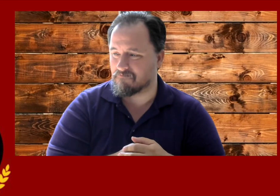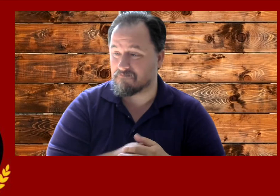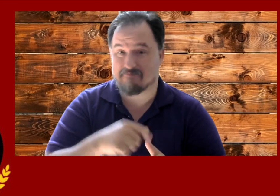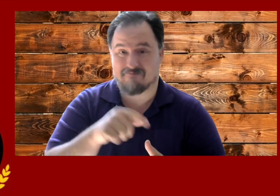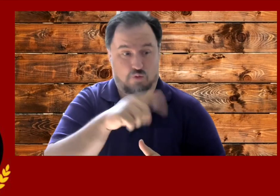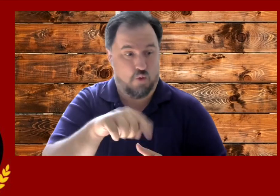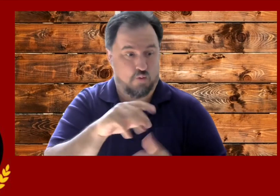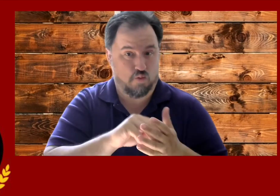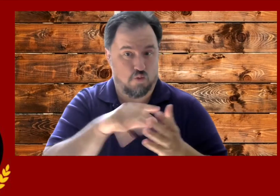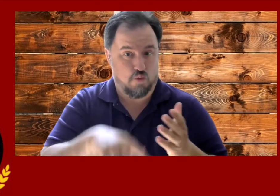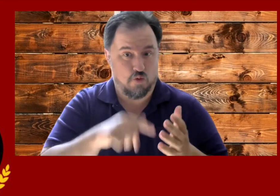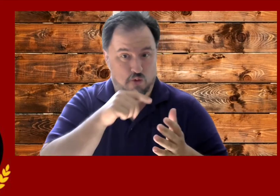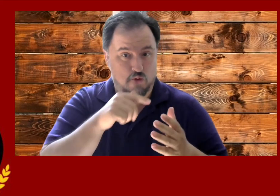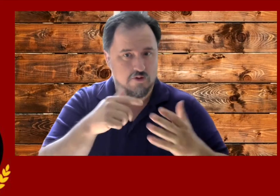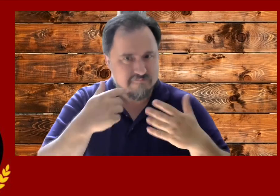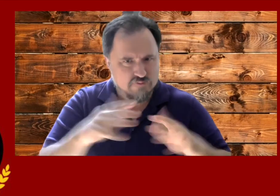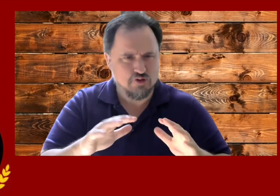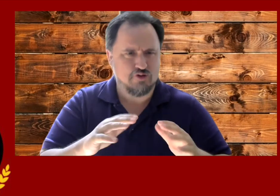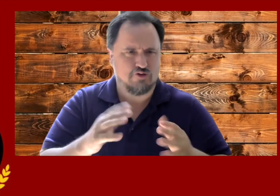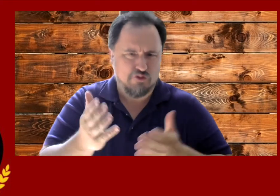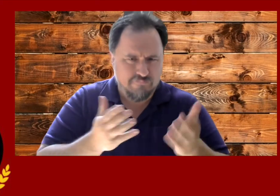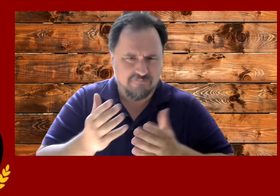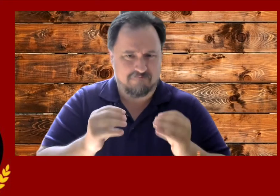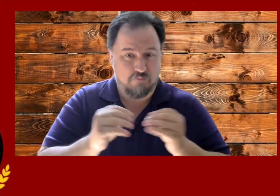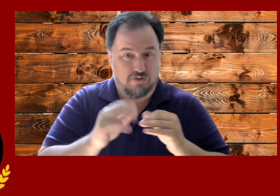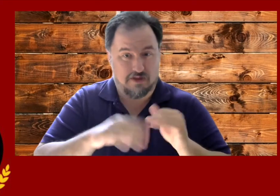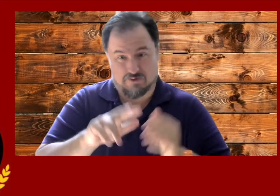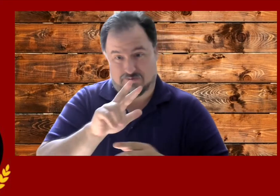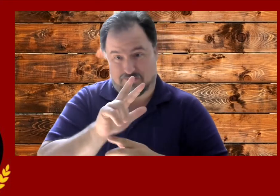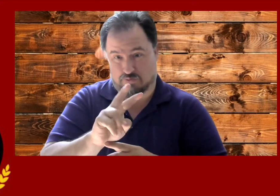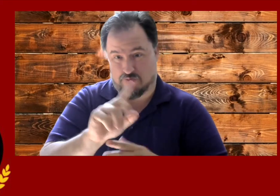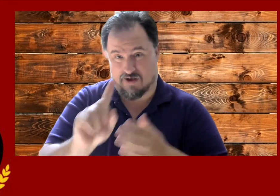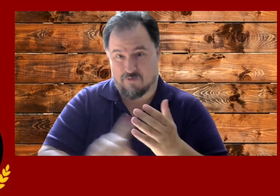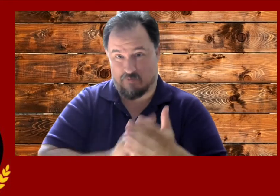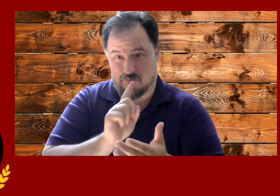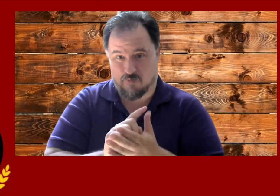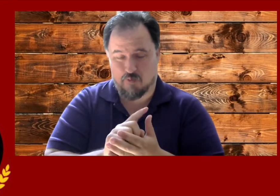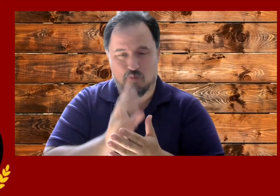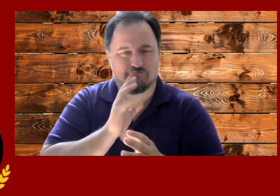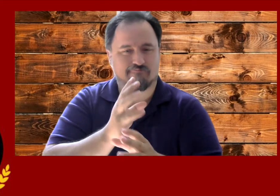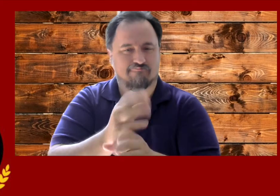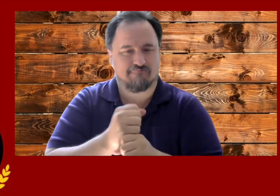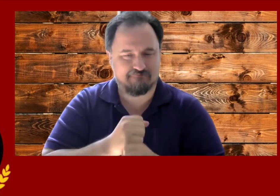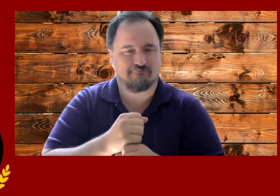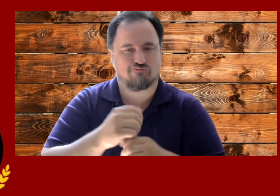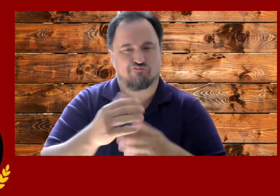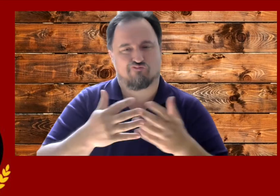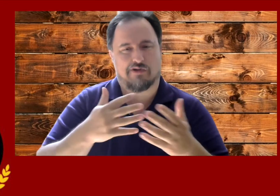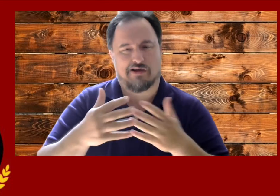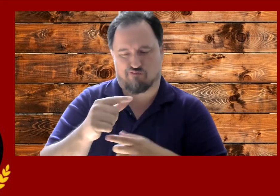The students who have done more than 32 hours of community service will receive a gray cord